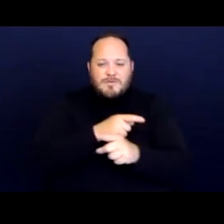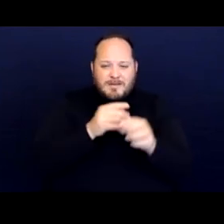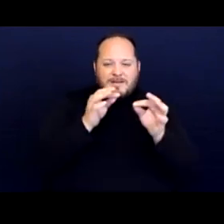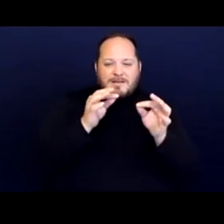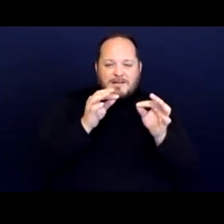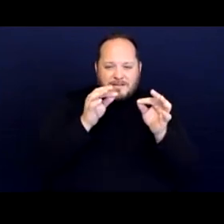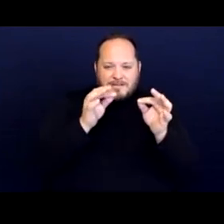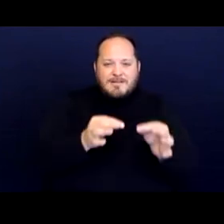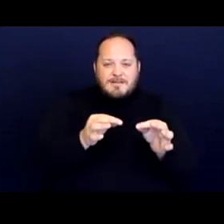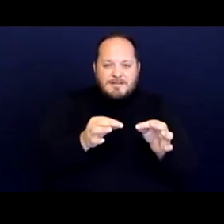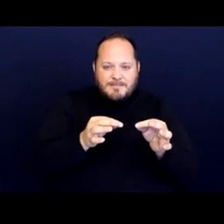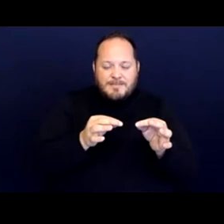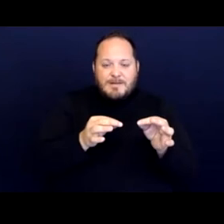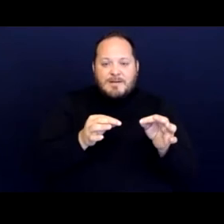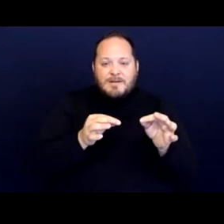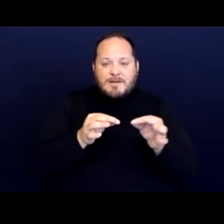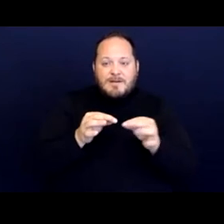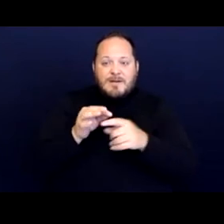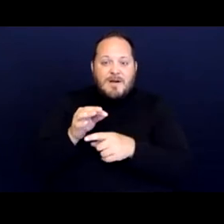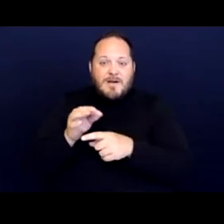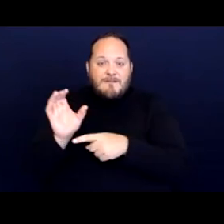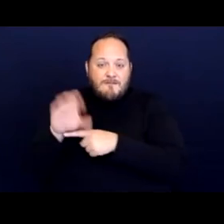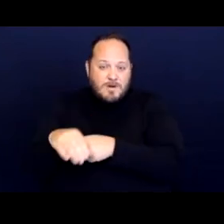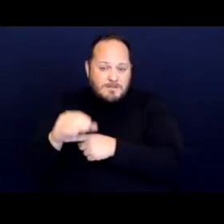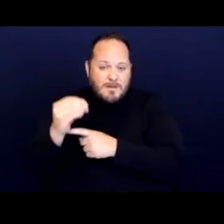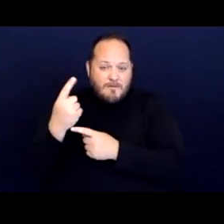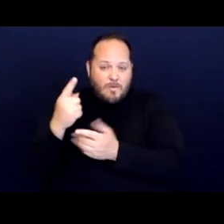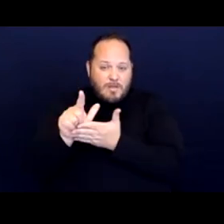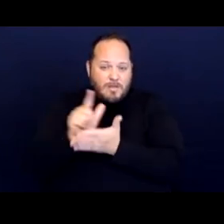of one of the laws, the vehicle habitation ordinance